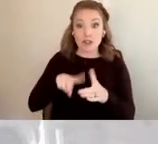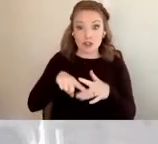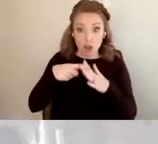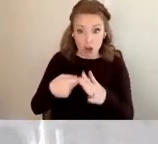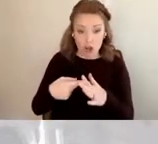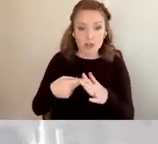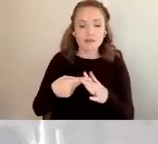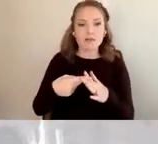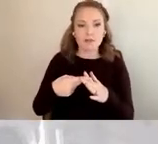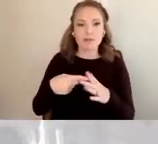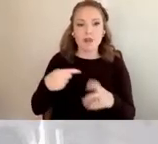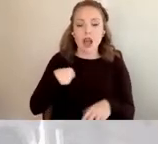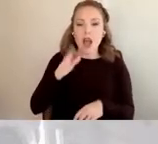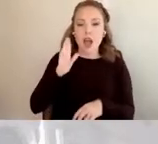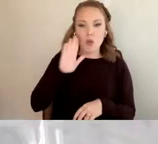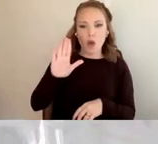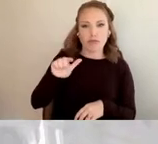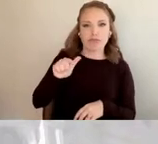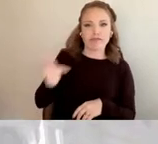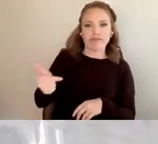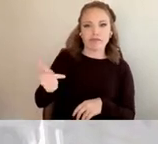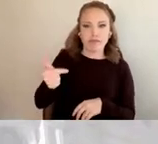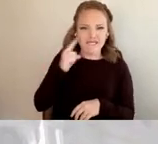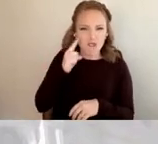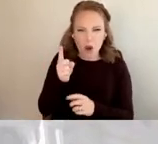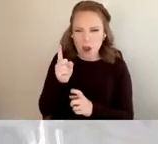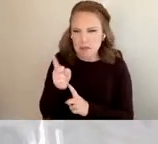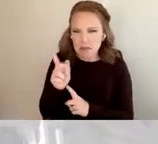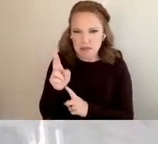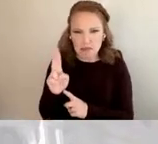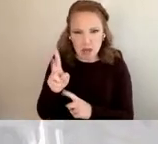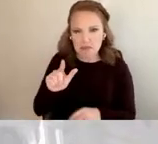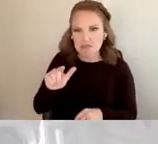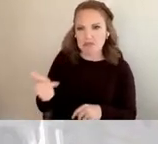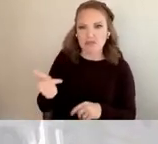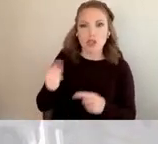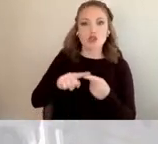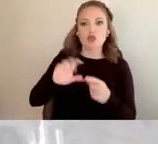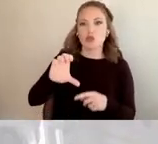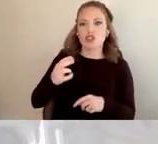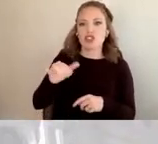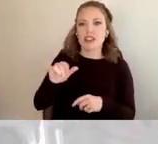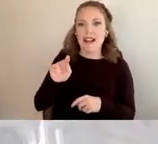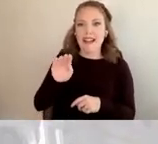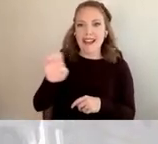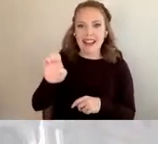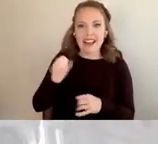turn things over for just a couple minutes to Cheyenne Rivers, who is our project